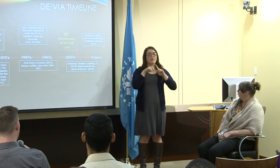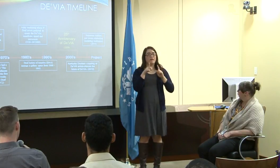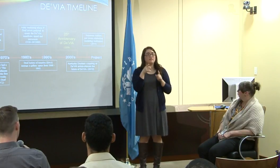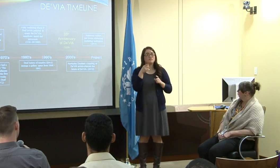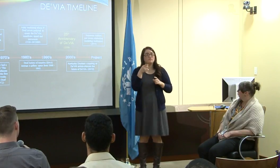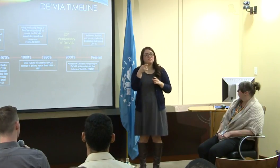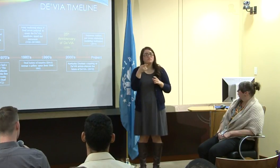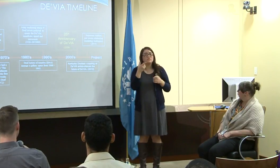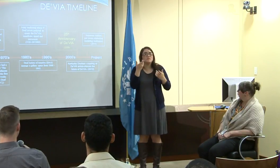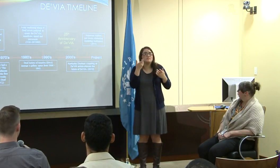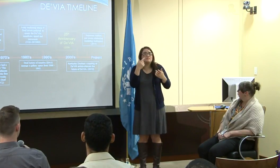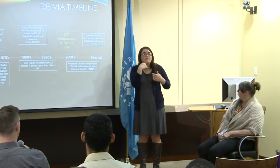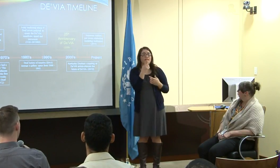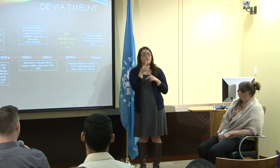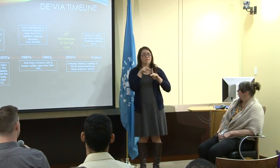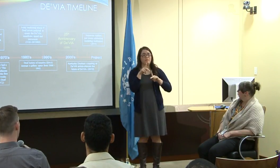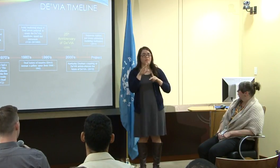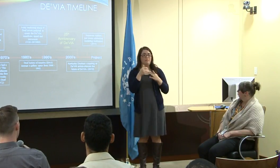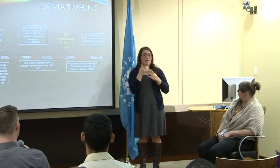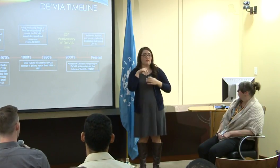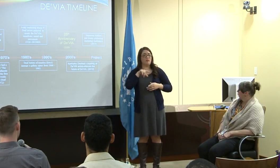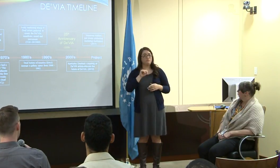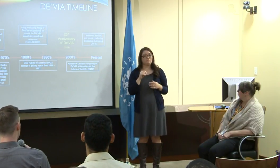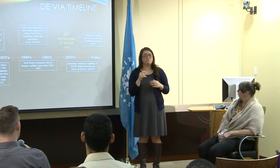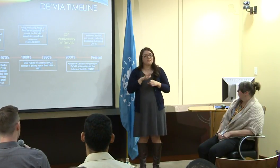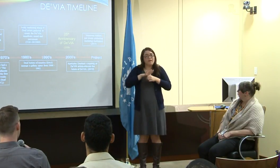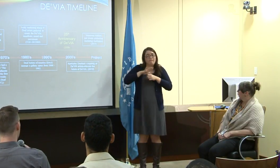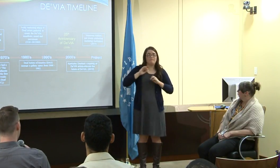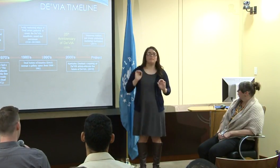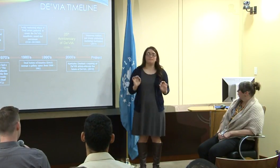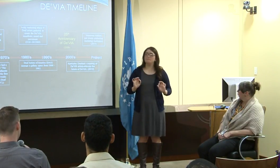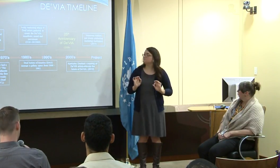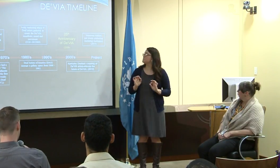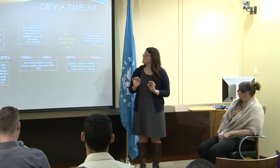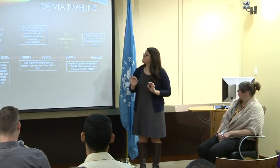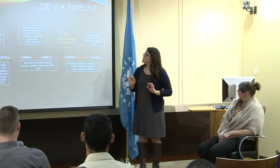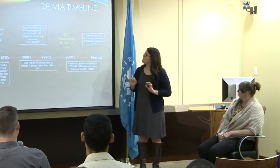and it was a true festival at that time, and they really were able